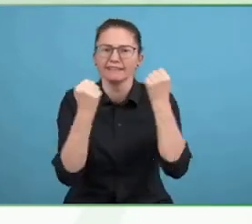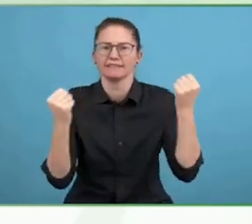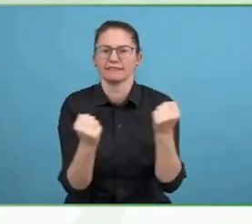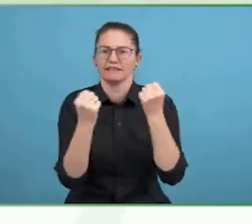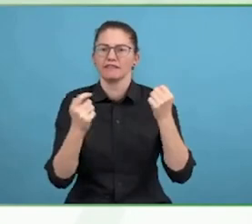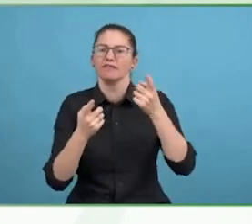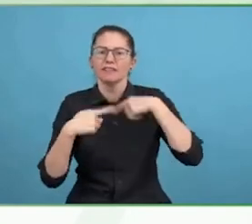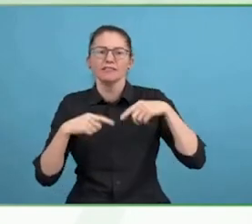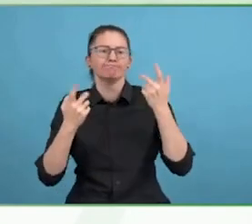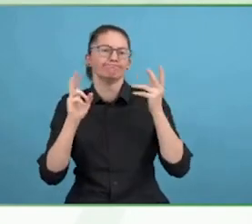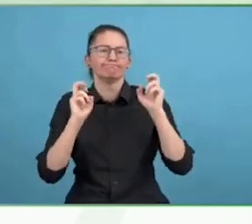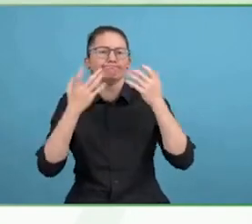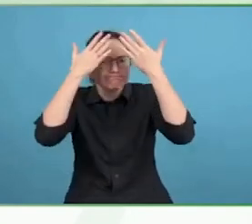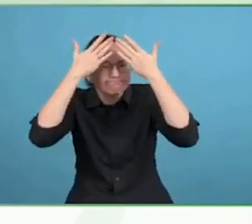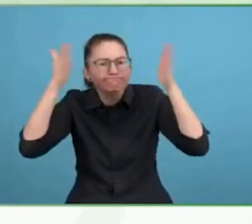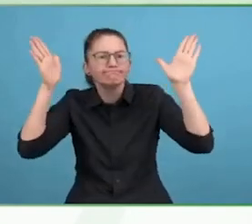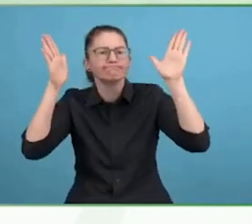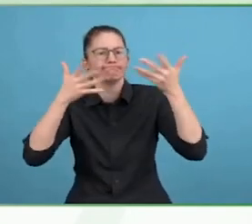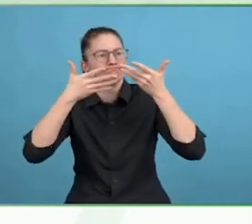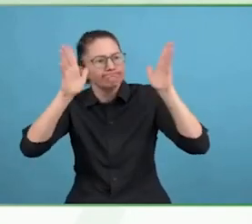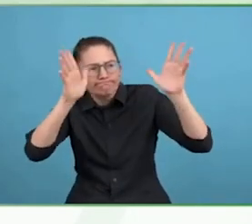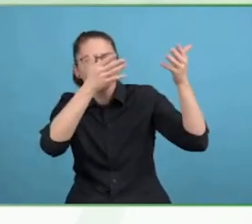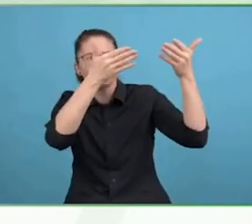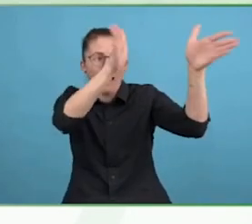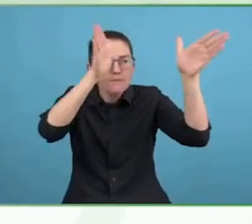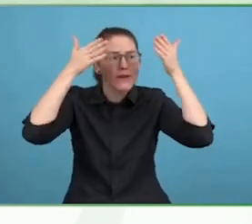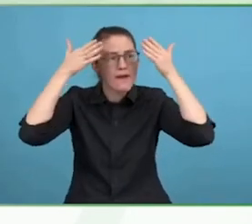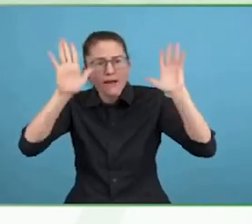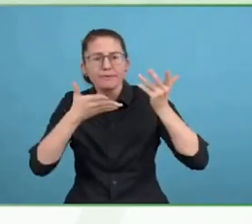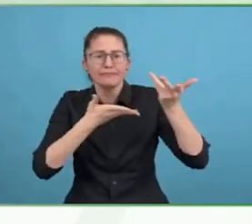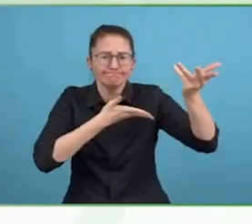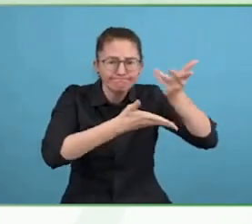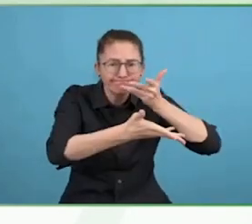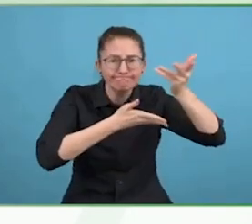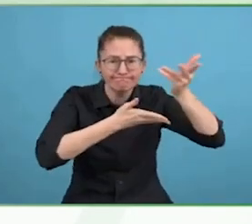experience to the C-Suite leaders of the day and having intentional